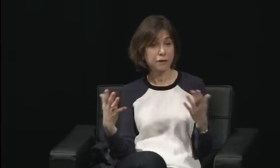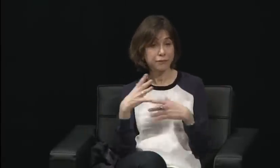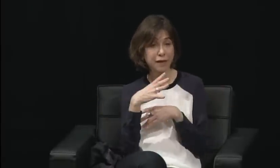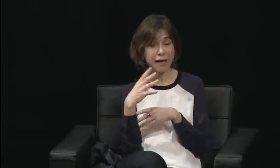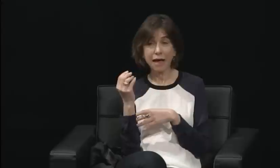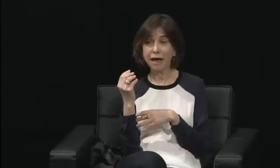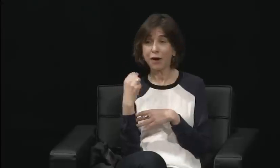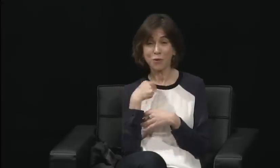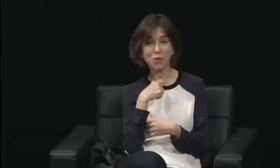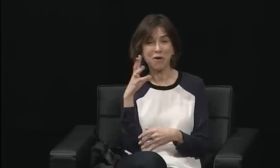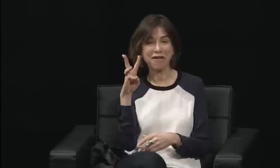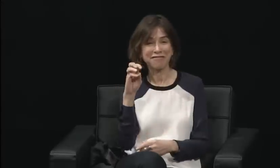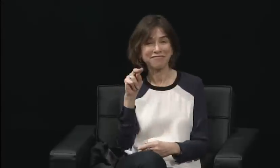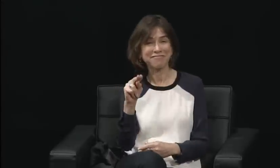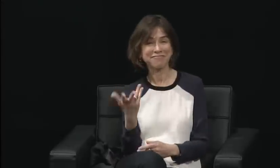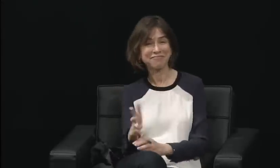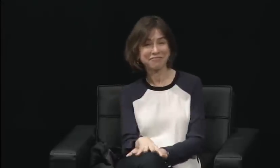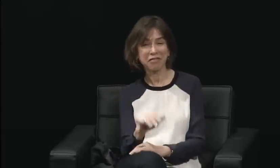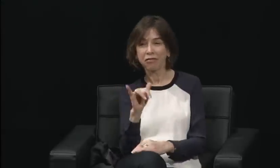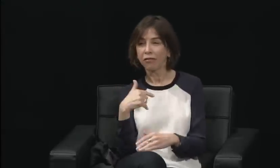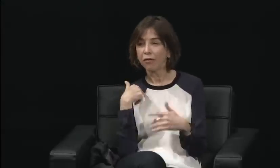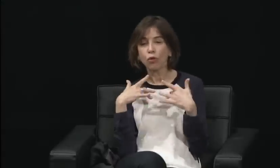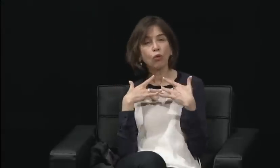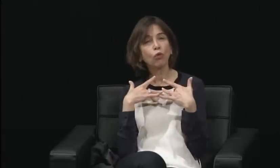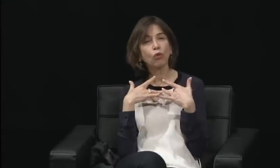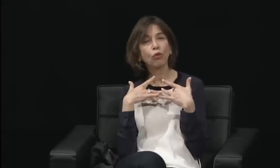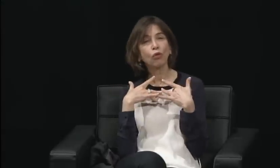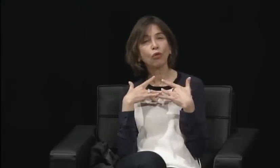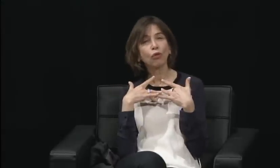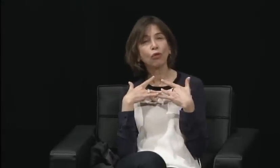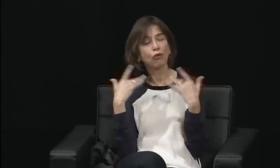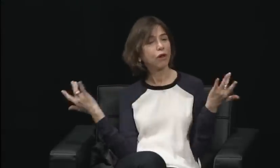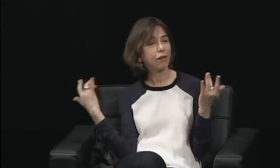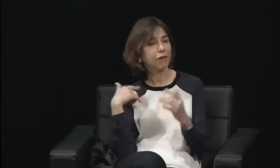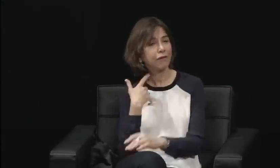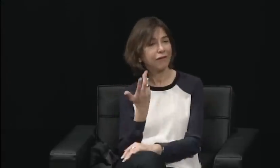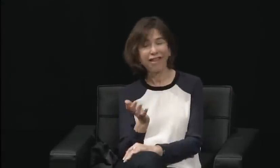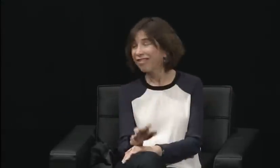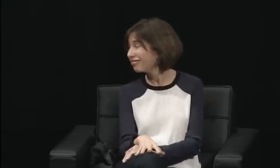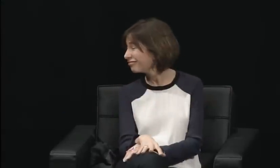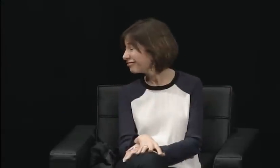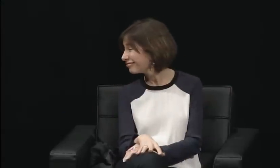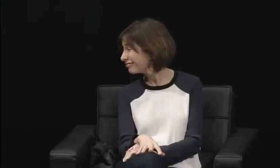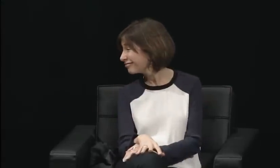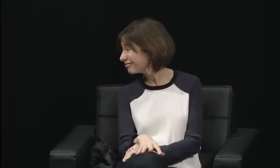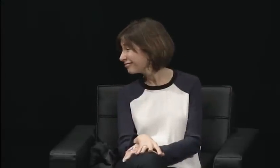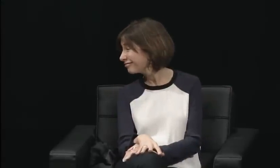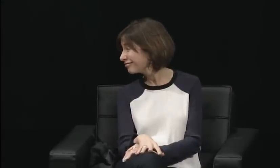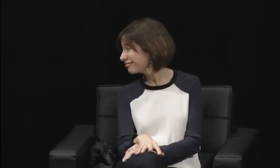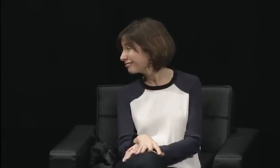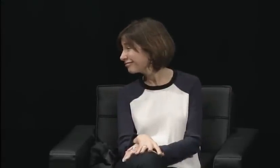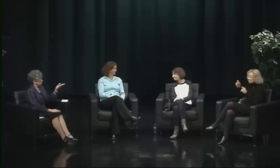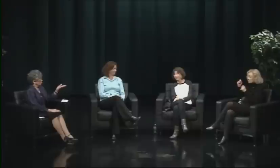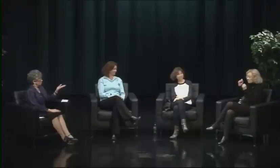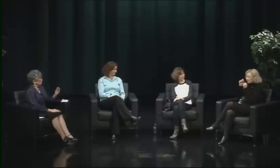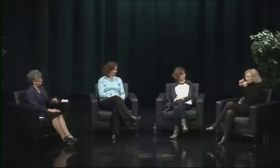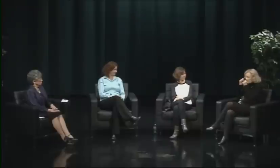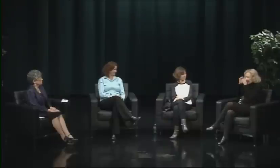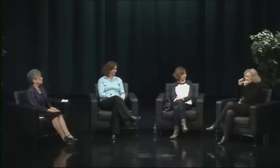It was very, very powerful. And I thought they did a really amazing job. That stands out for me. It really, really does.